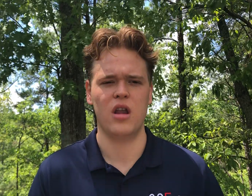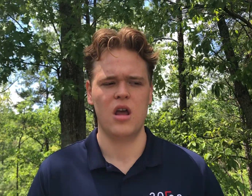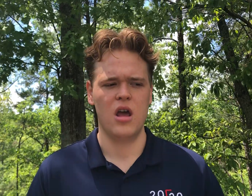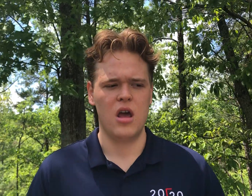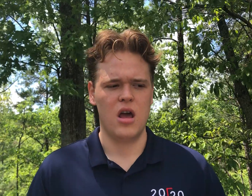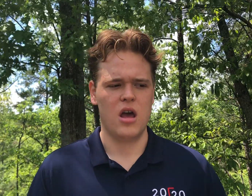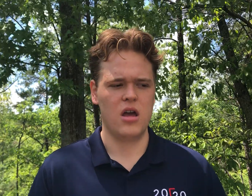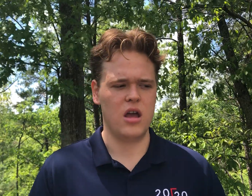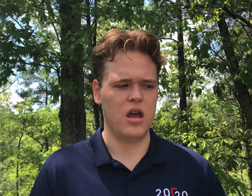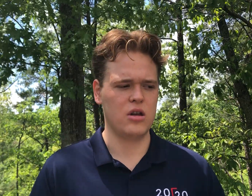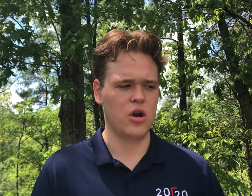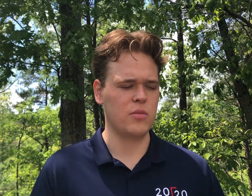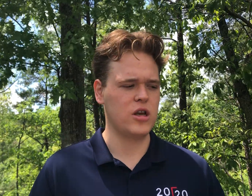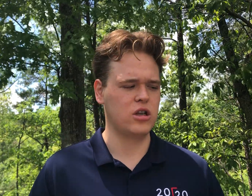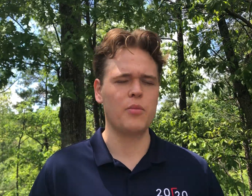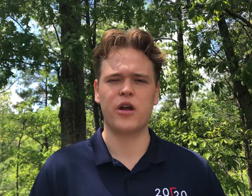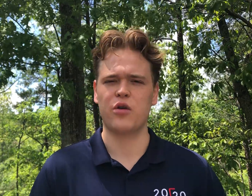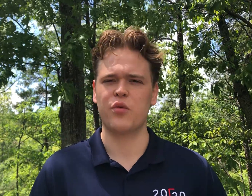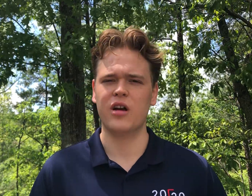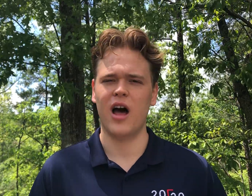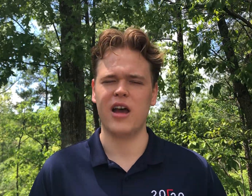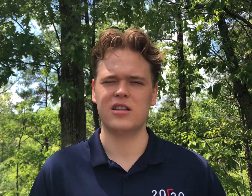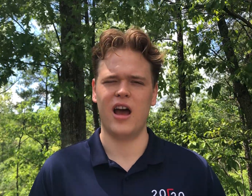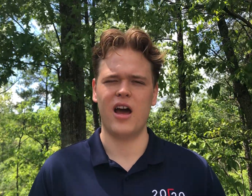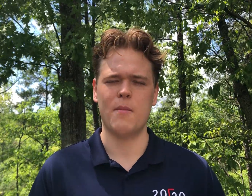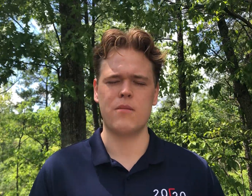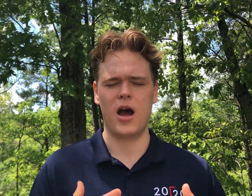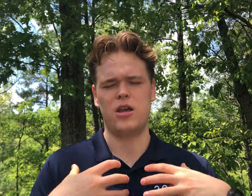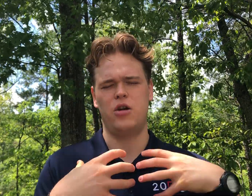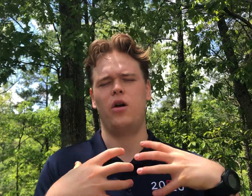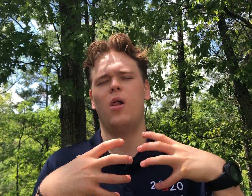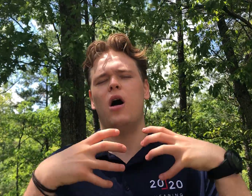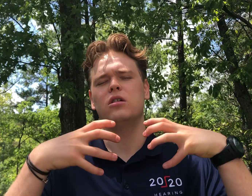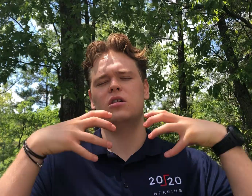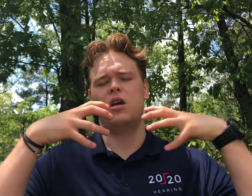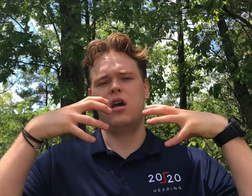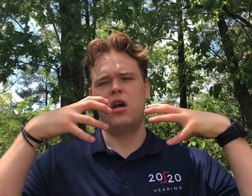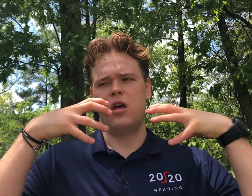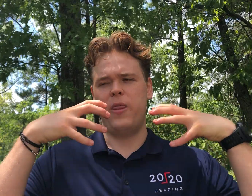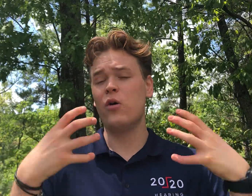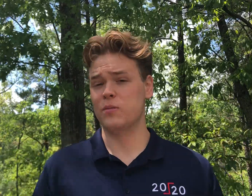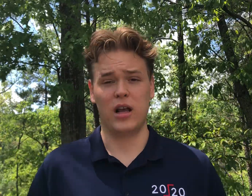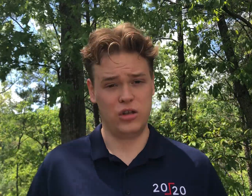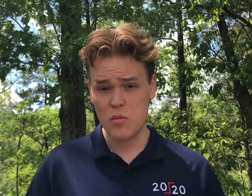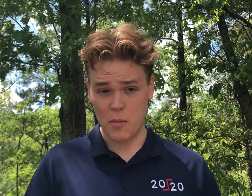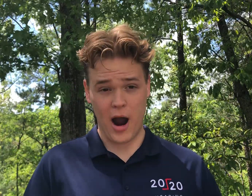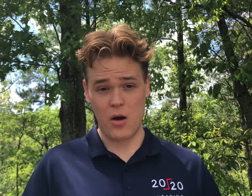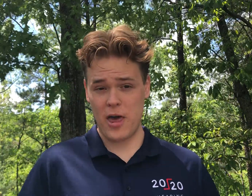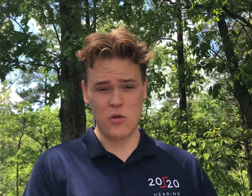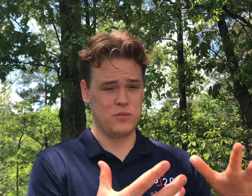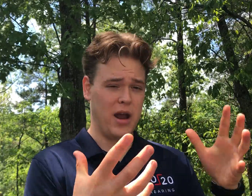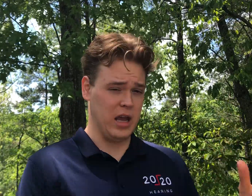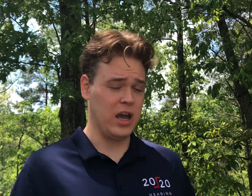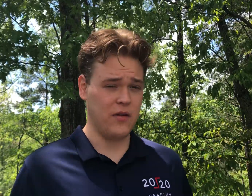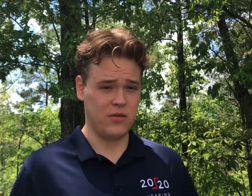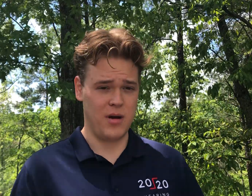and it took me something to realize that my hearing loss, that was my super power, that was my gift.